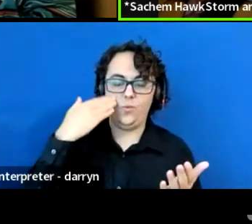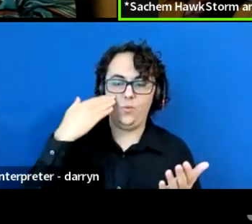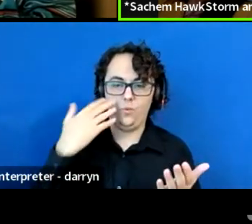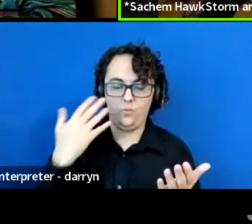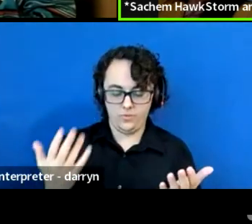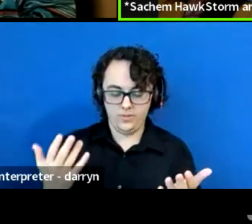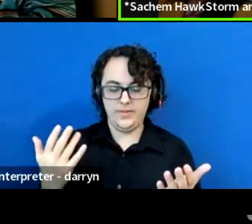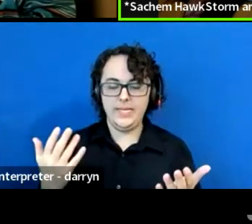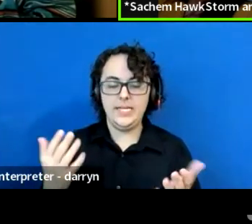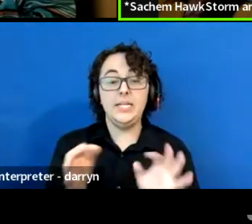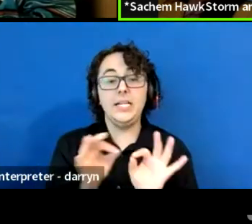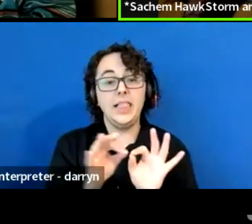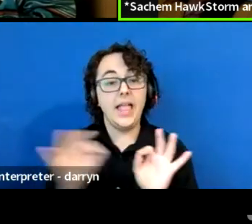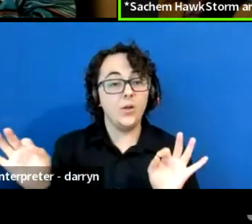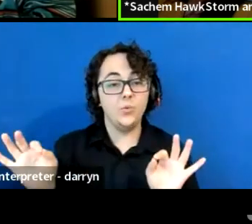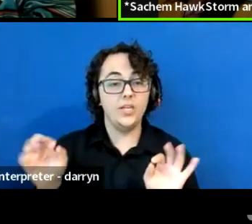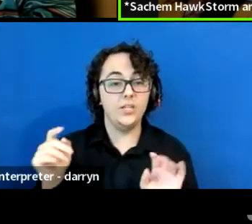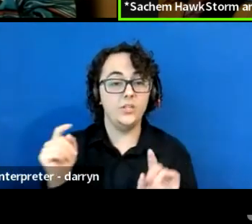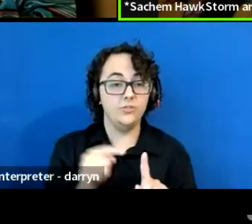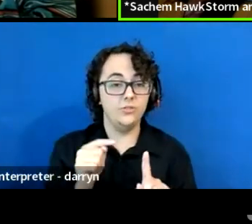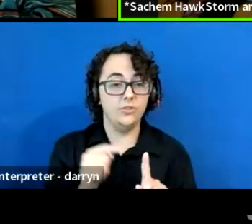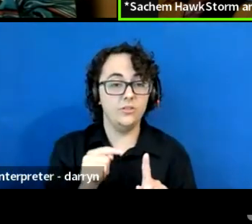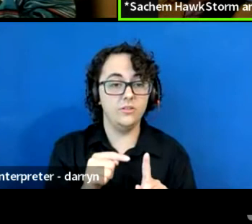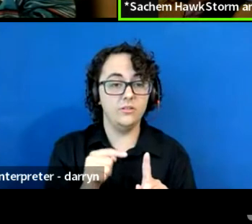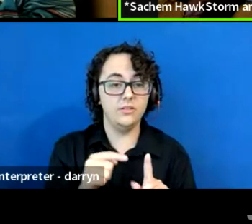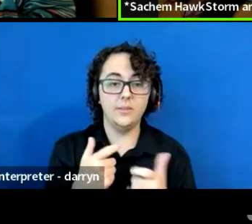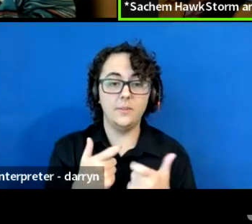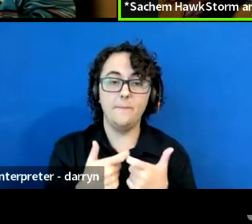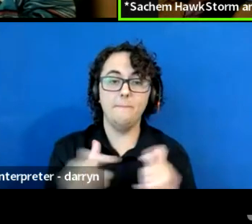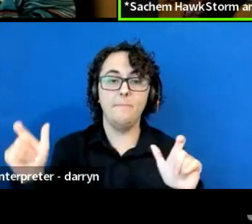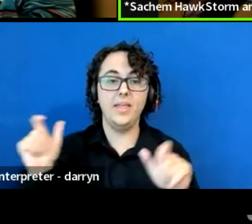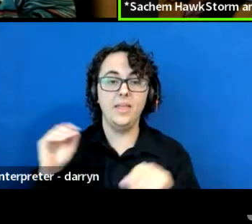is a major cause of the problems that we're having.